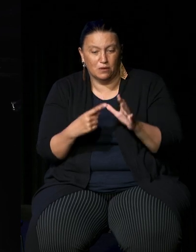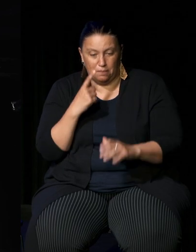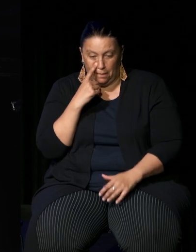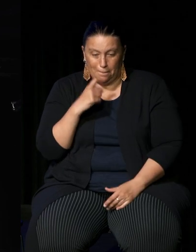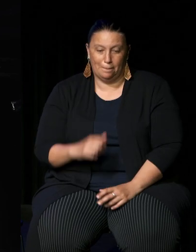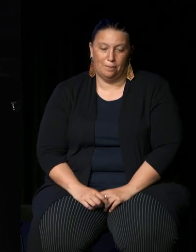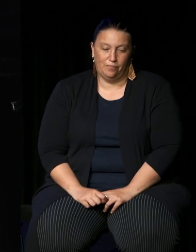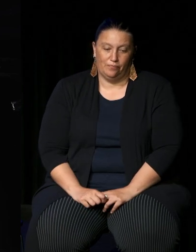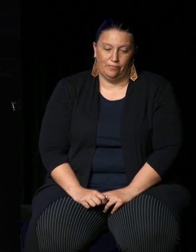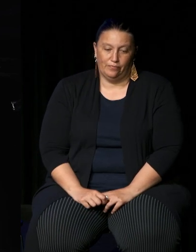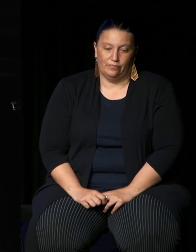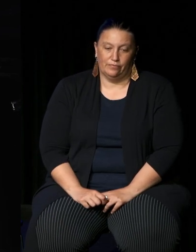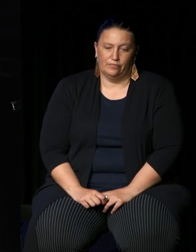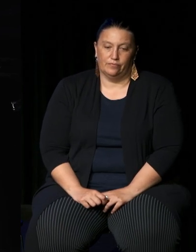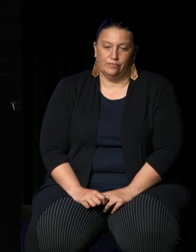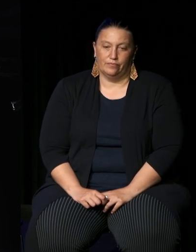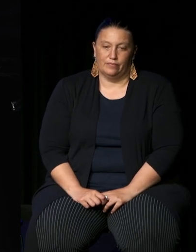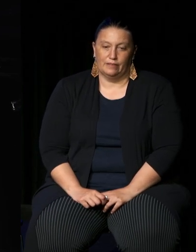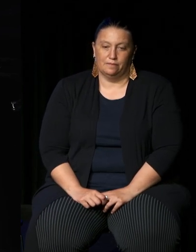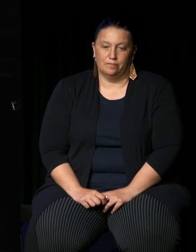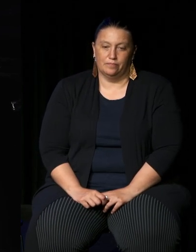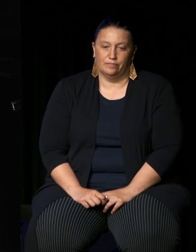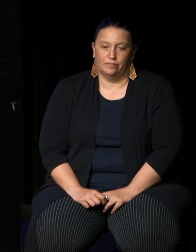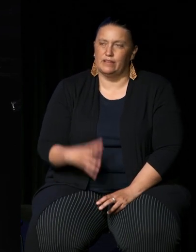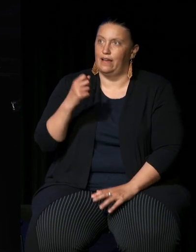got a question that we're going to throw up uh on the screen have we got it there yeah how well